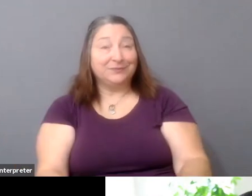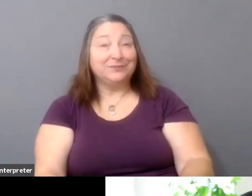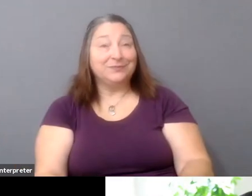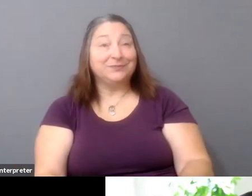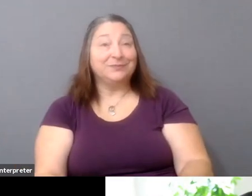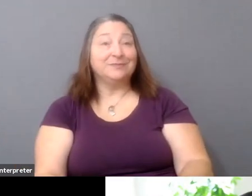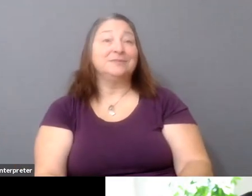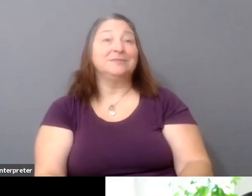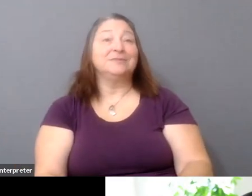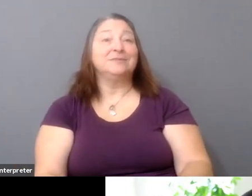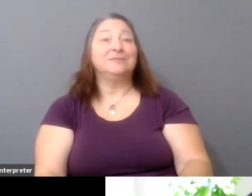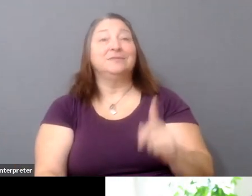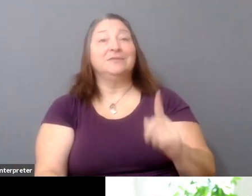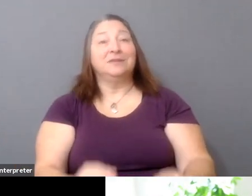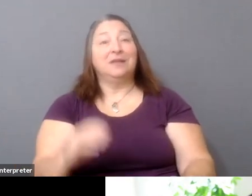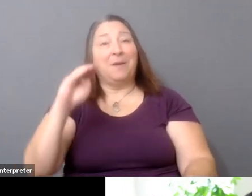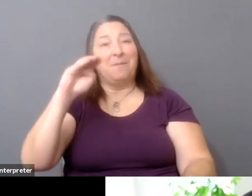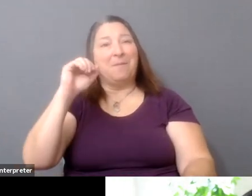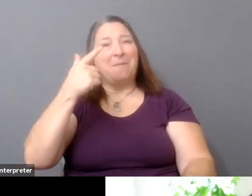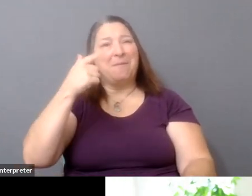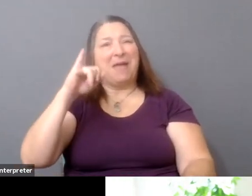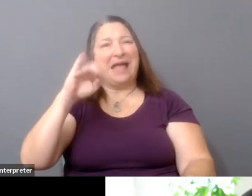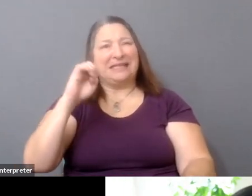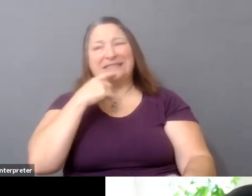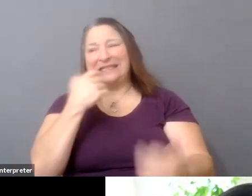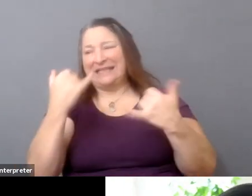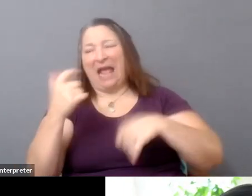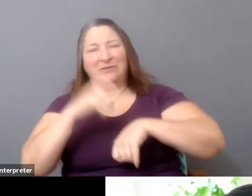It looks like Maggie's suggesting that we move to the questions OK.